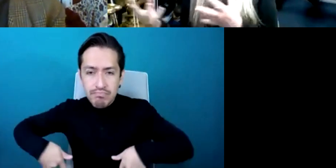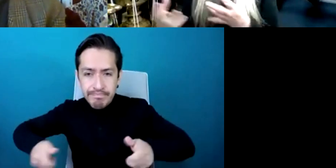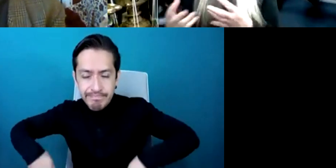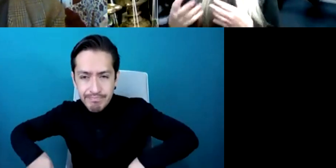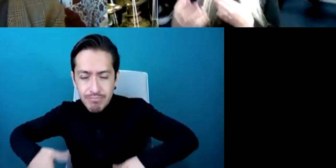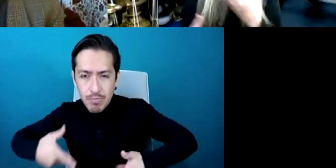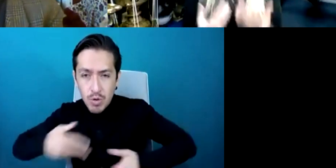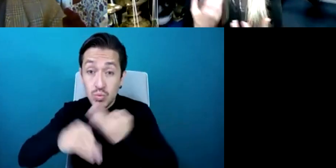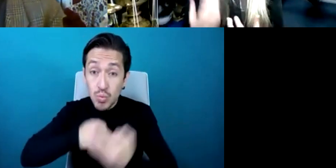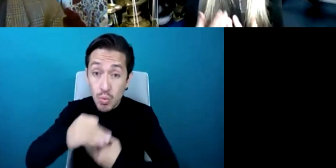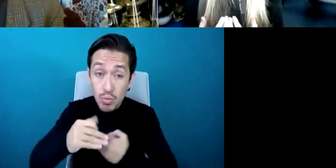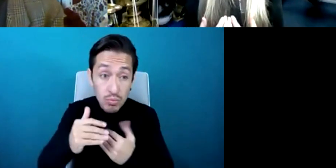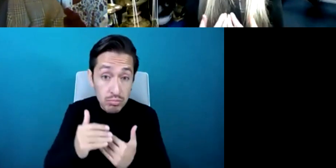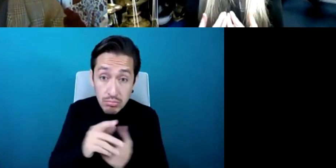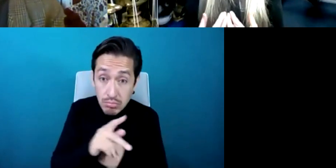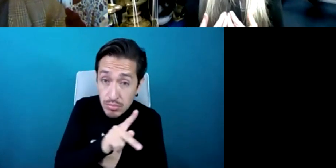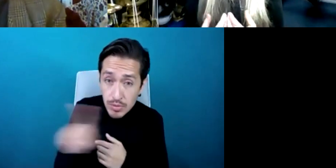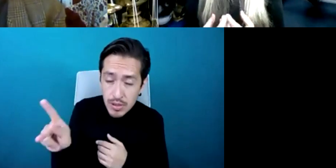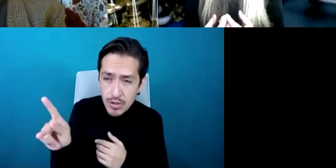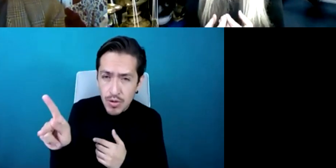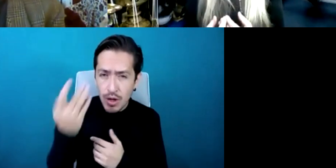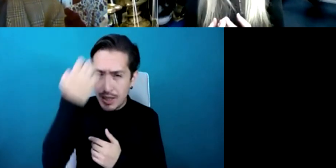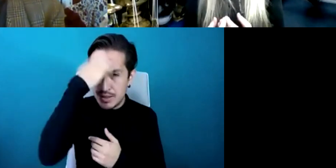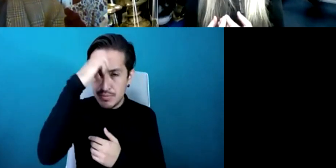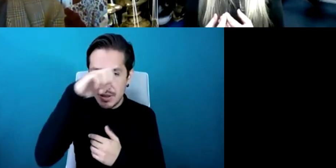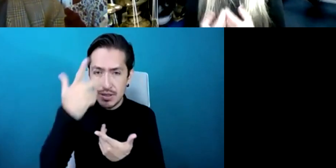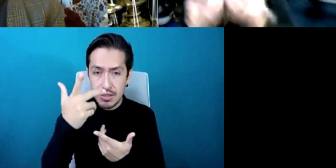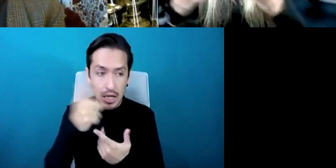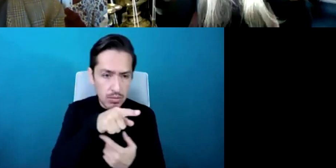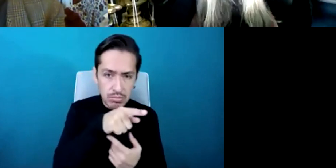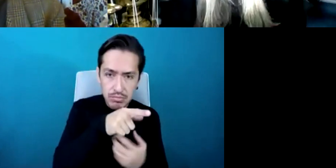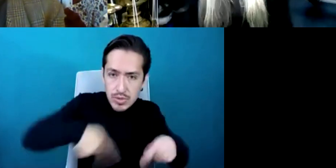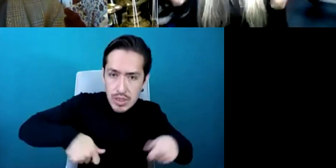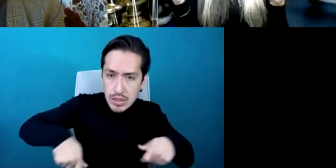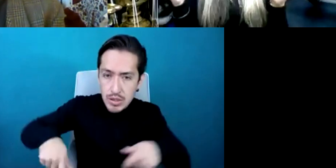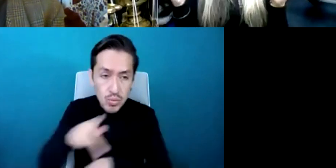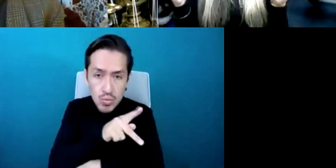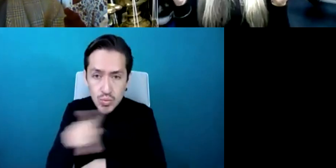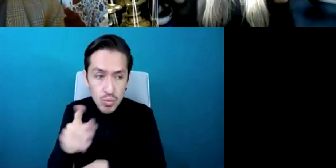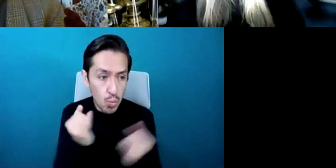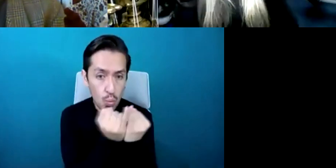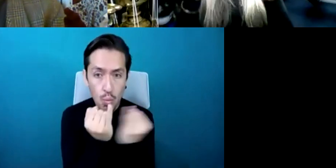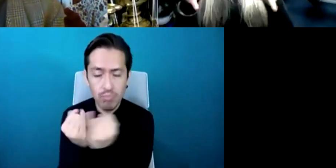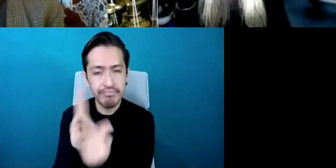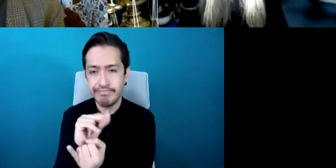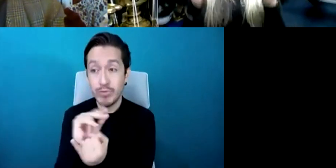but at least it gives that understanding that more importantly the staff members are feeding this